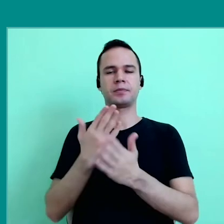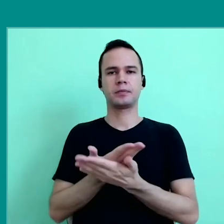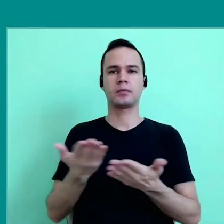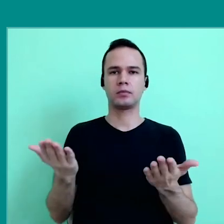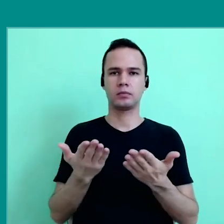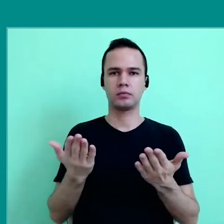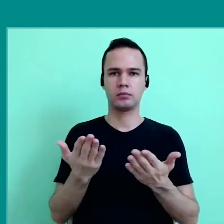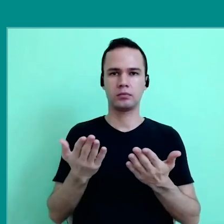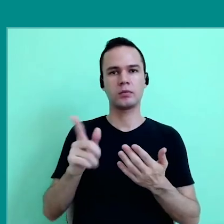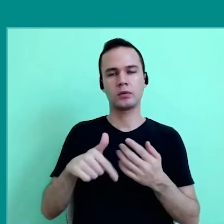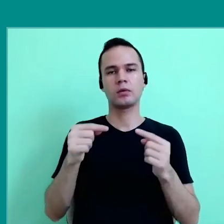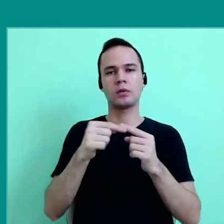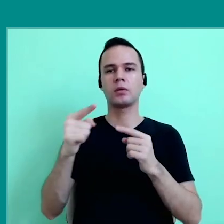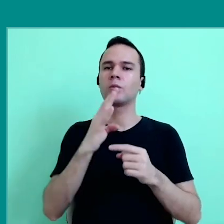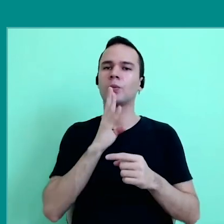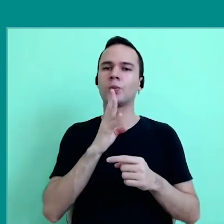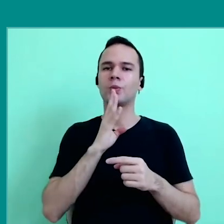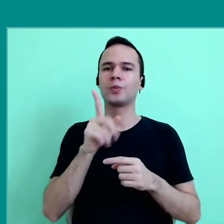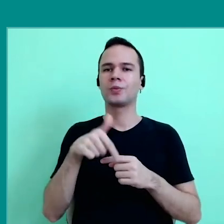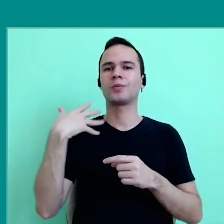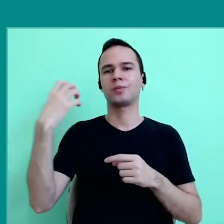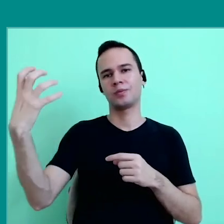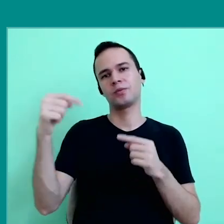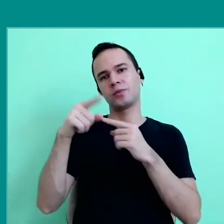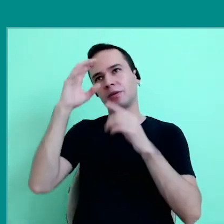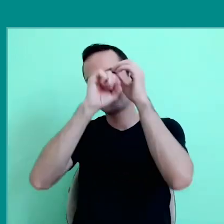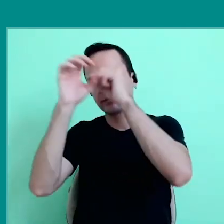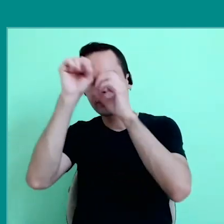these knowledge trips, this journey through knowledge